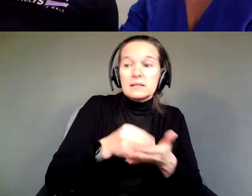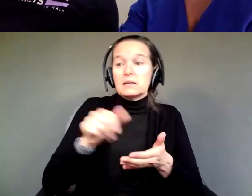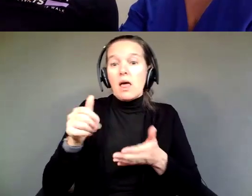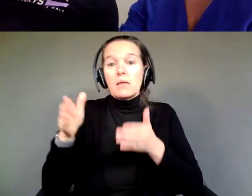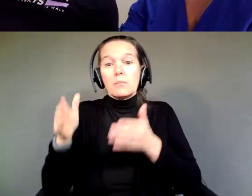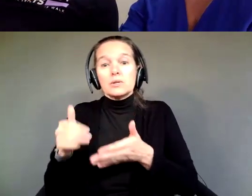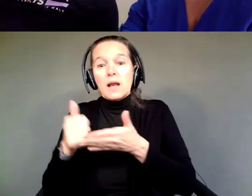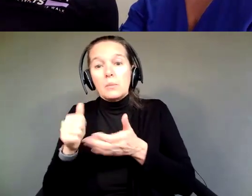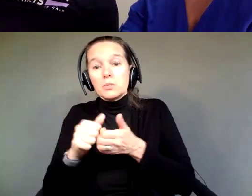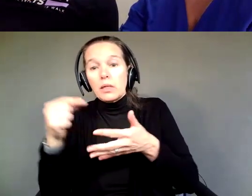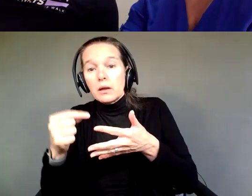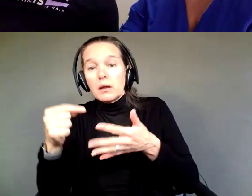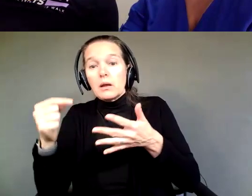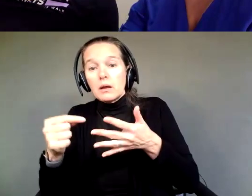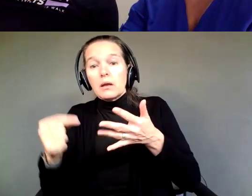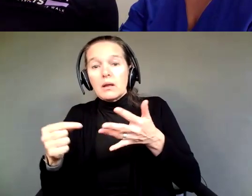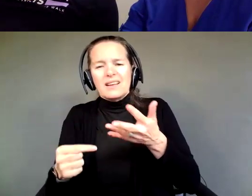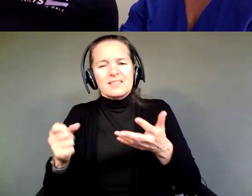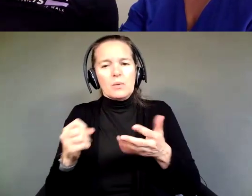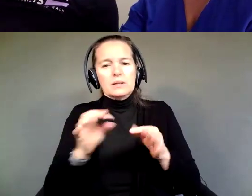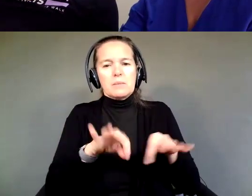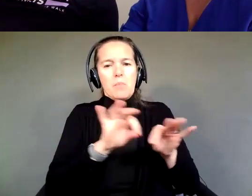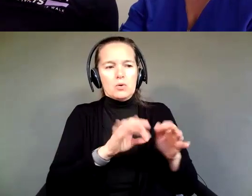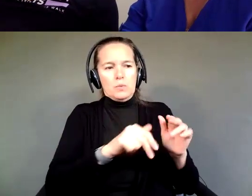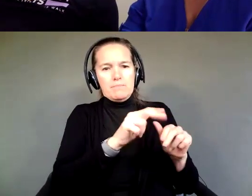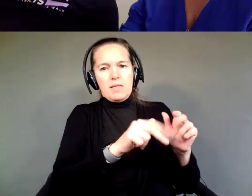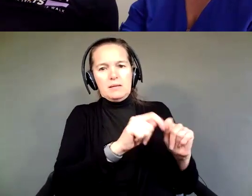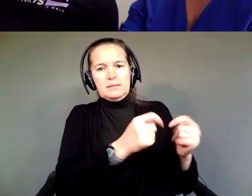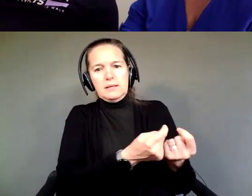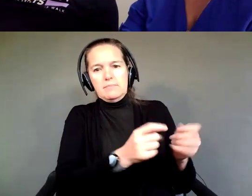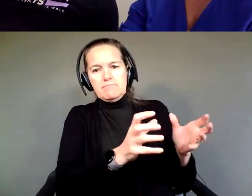So, you know, it's important to build a good team, but it's what we're all with or without